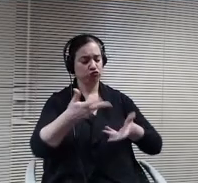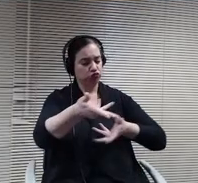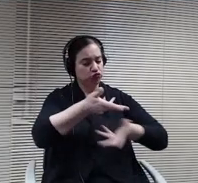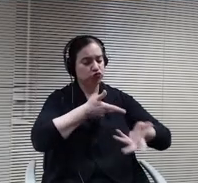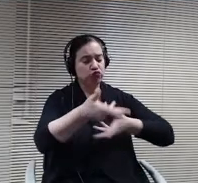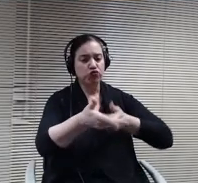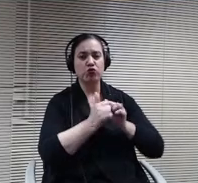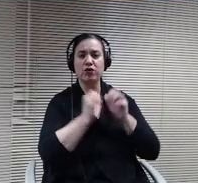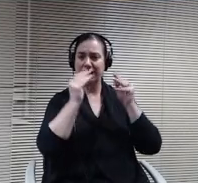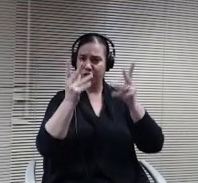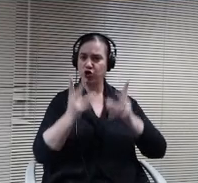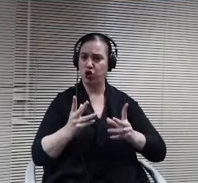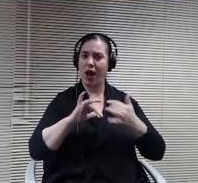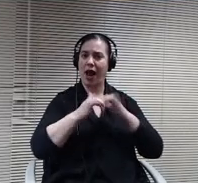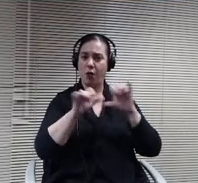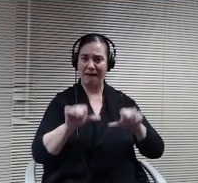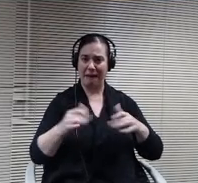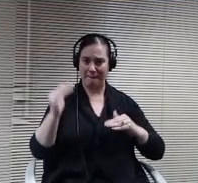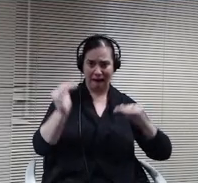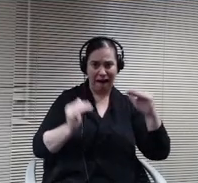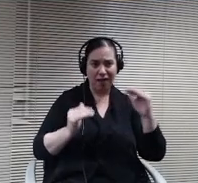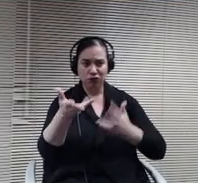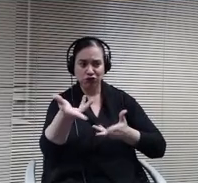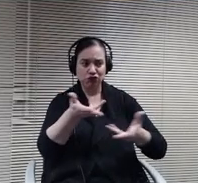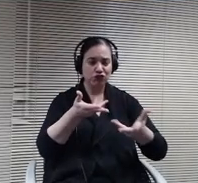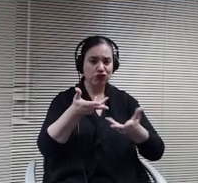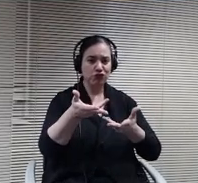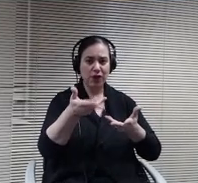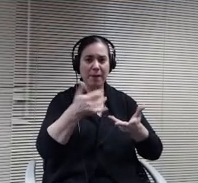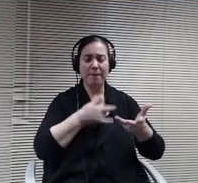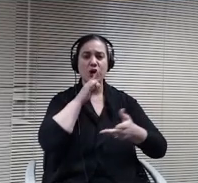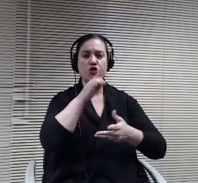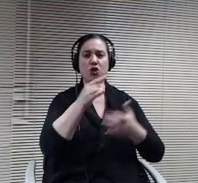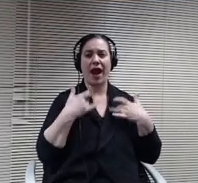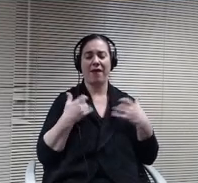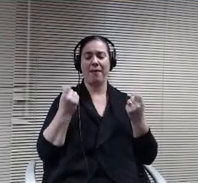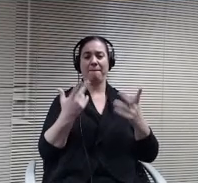sure. Various points of view are heard and I think in this time